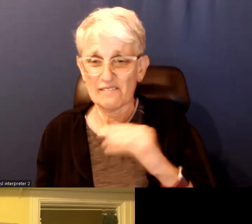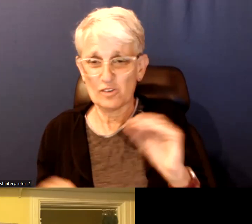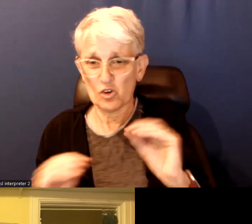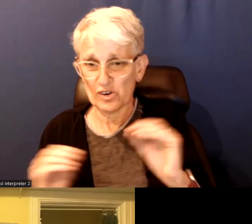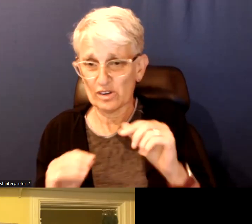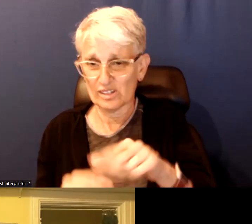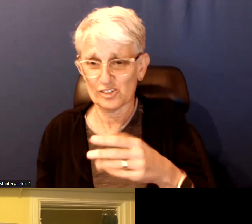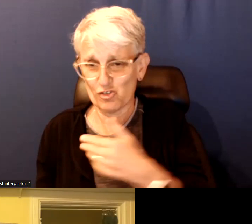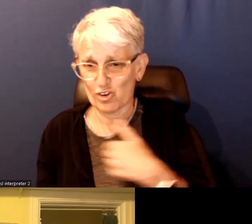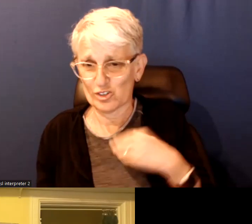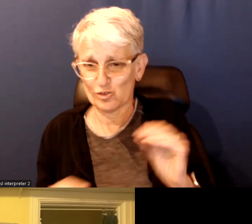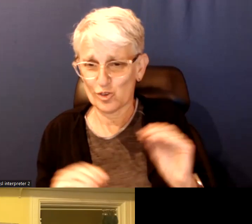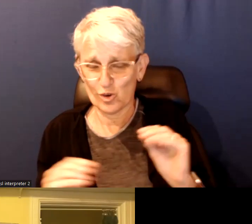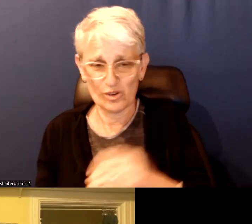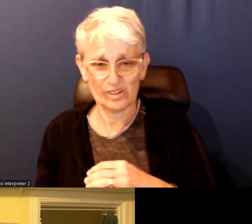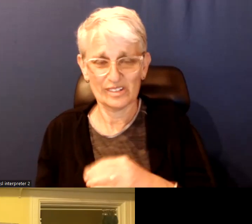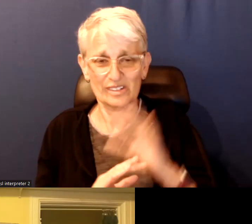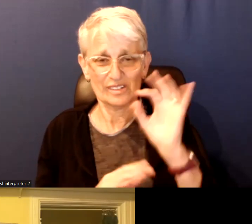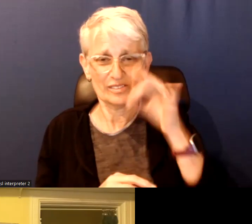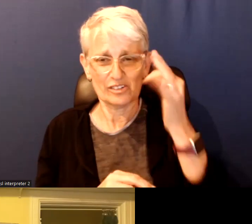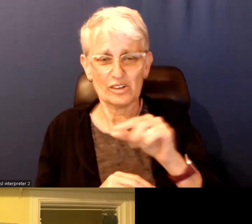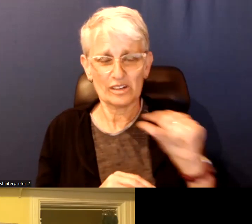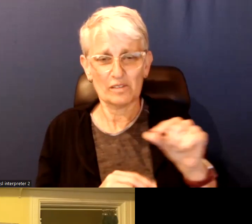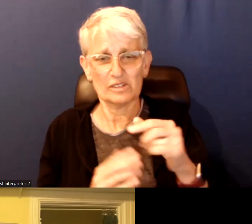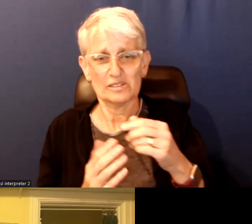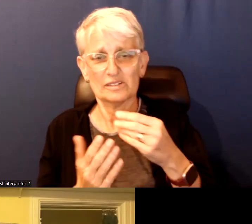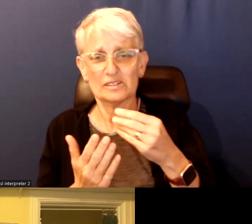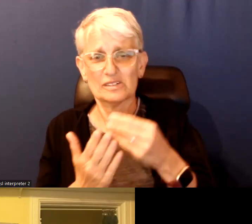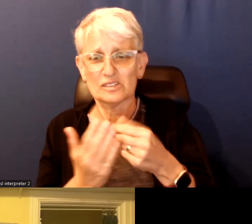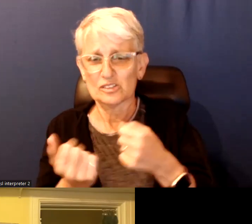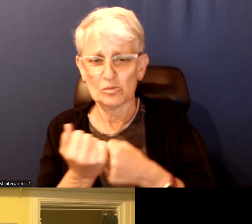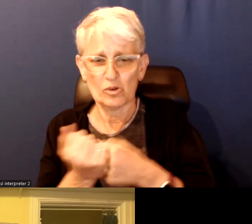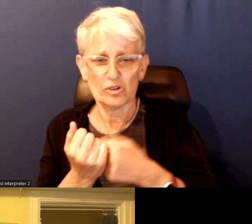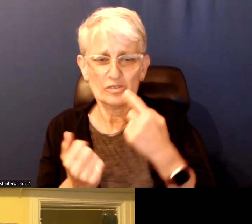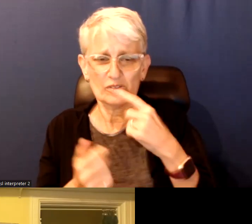The federal government is funding hotels for Ukrainian arrivals who are not refugees they